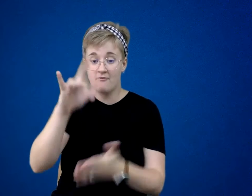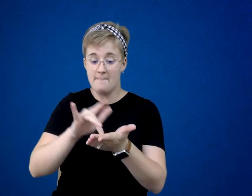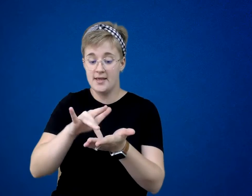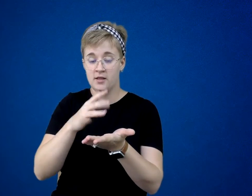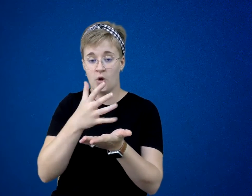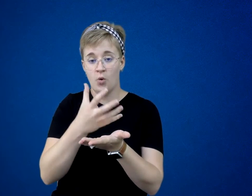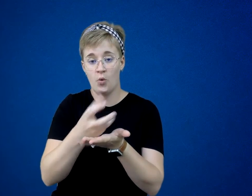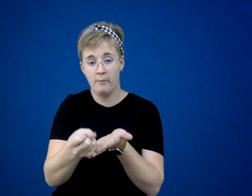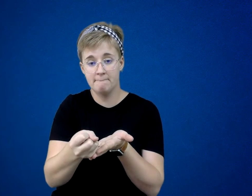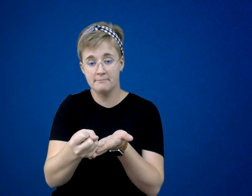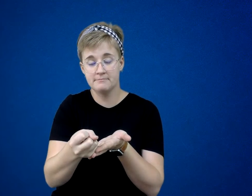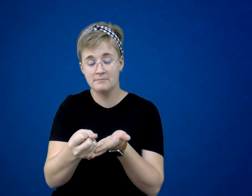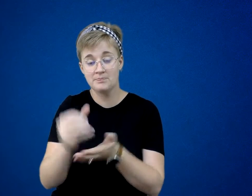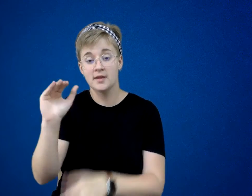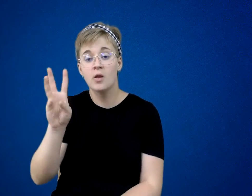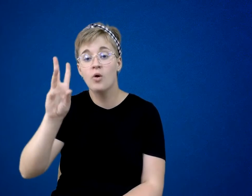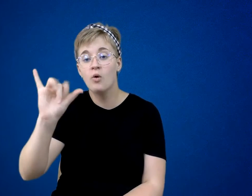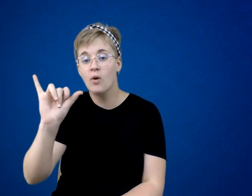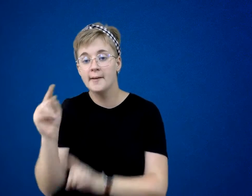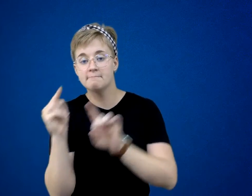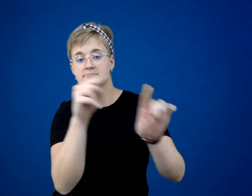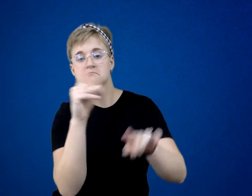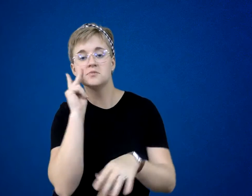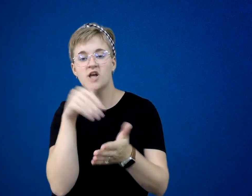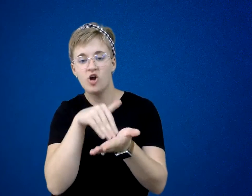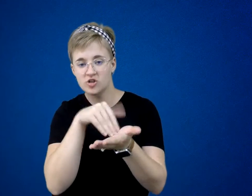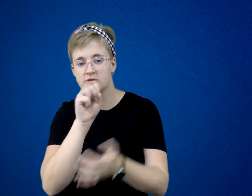Little Willy went to see Doc Smith. “Here.”